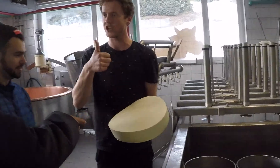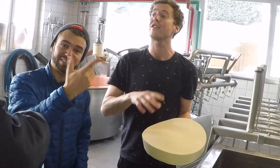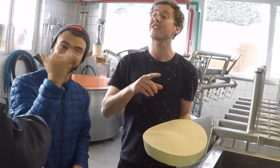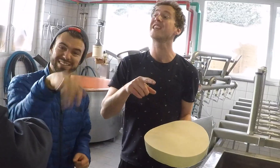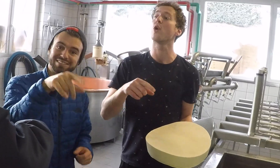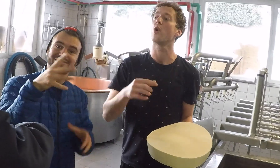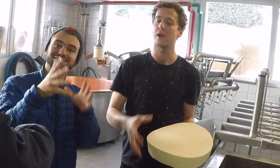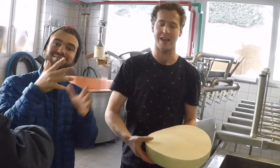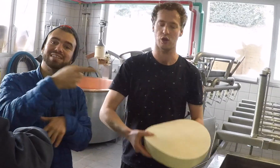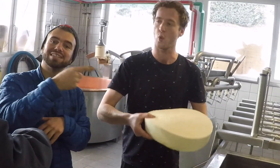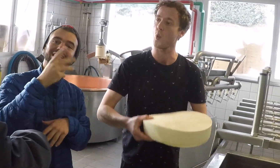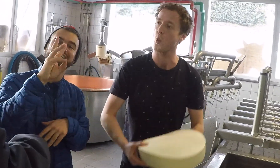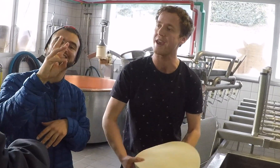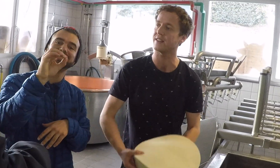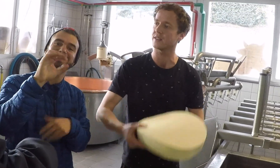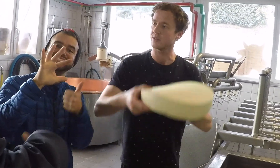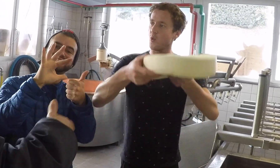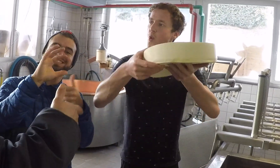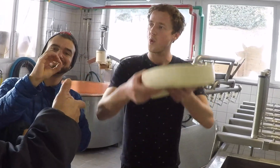That is the raclette cheese.